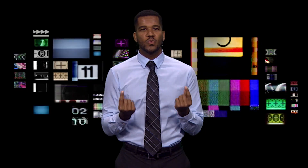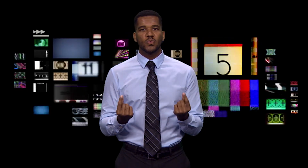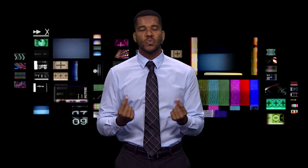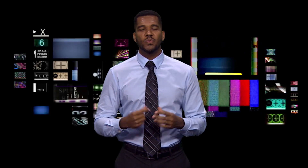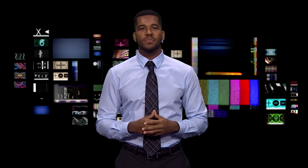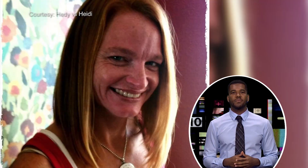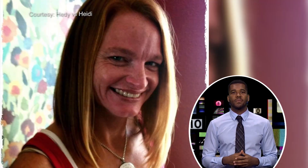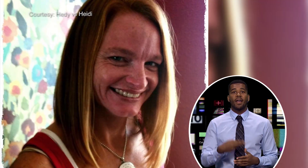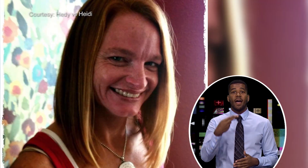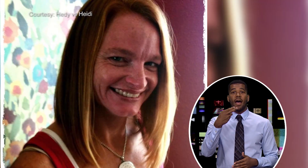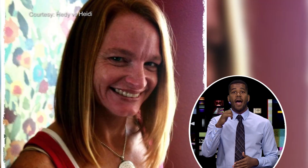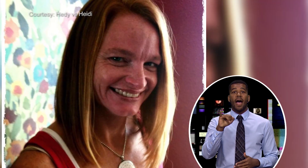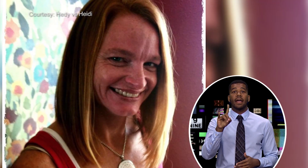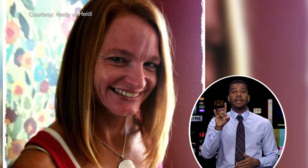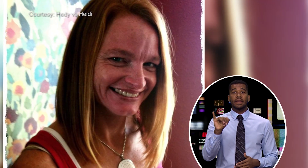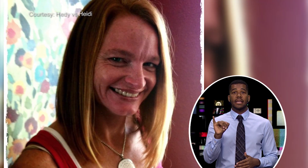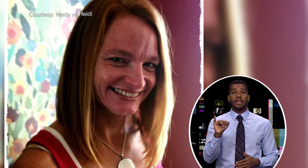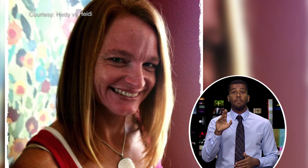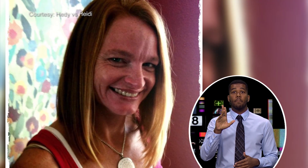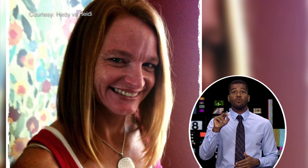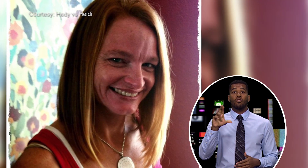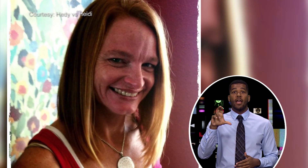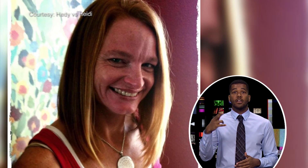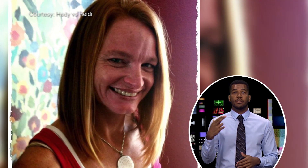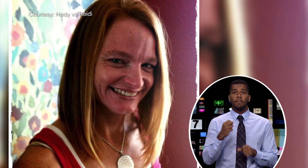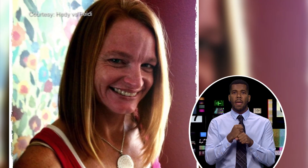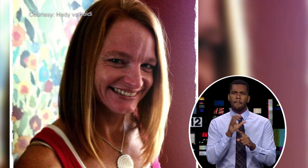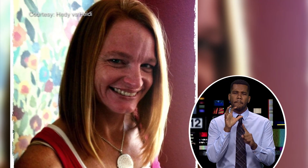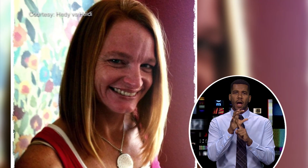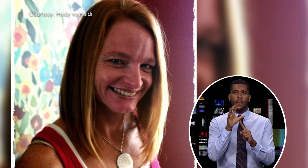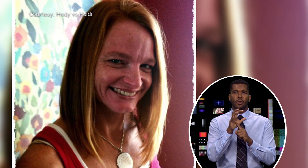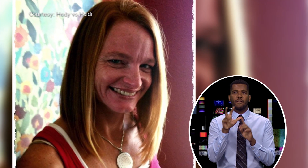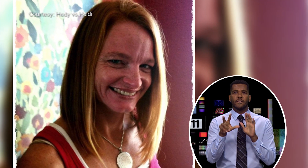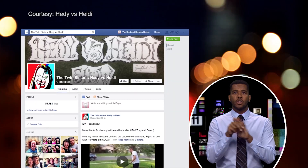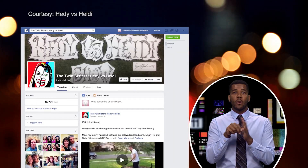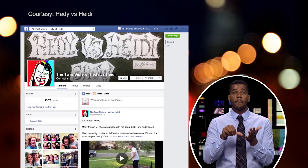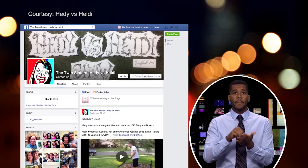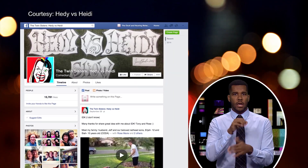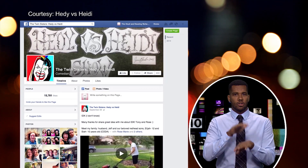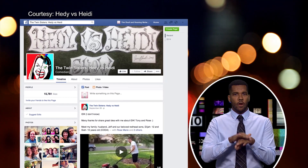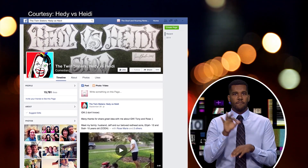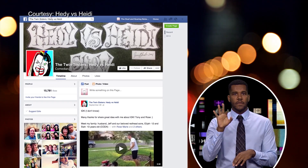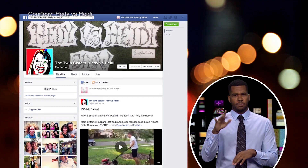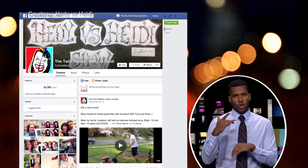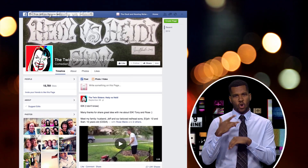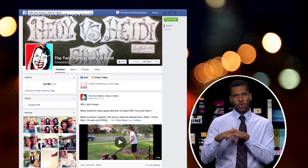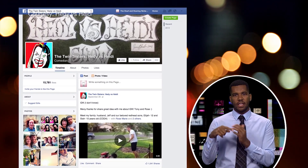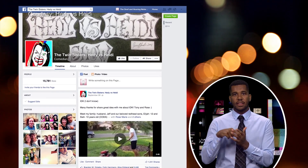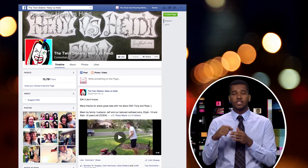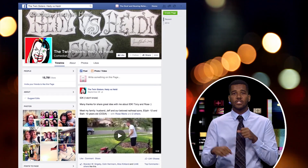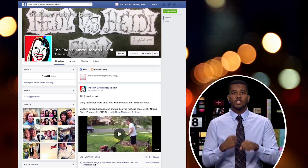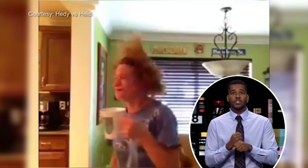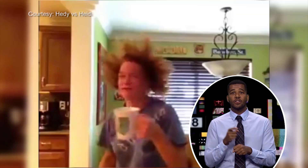Heidi Branch created a popular video page on Facebook earlier this year acting as